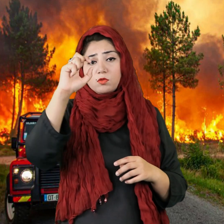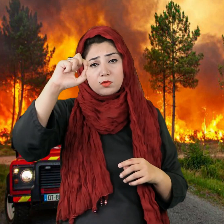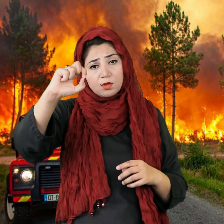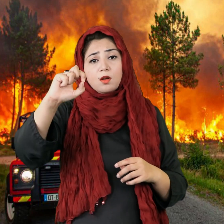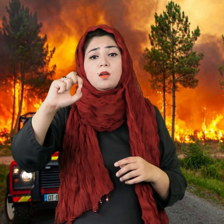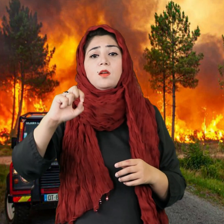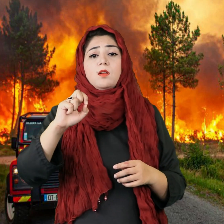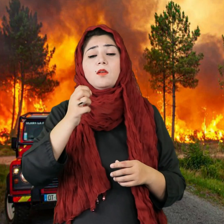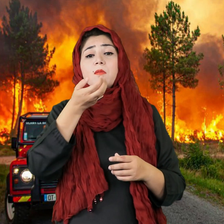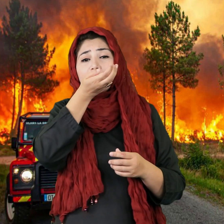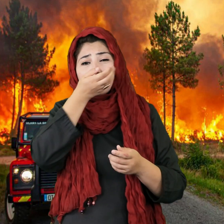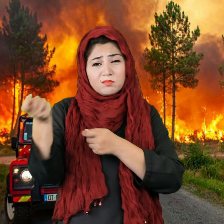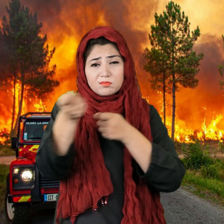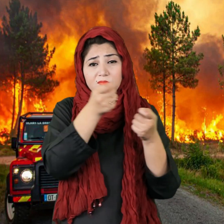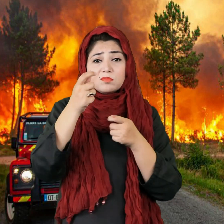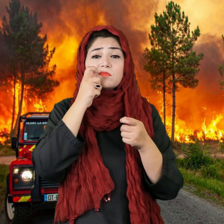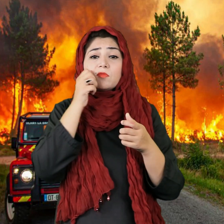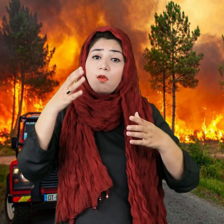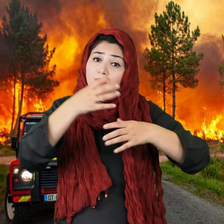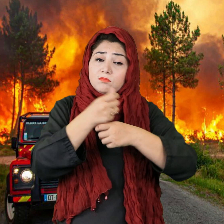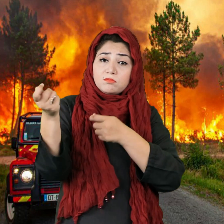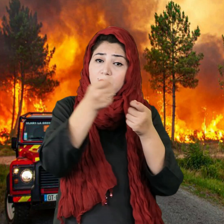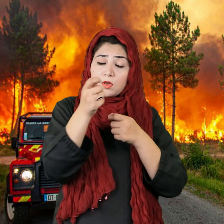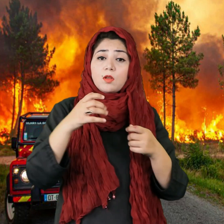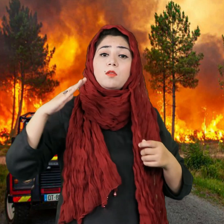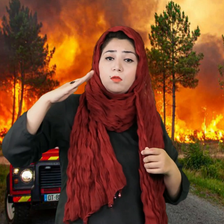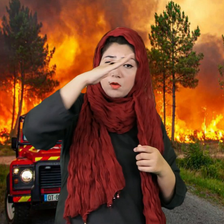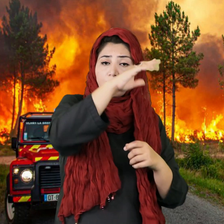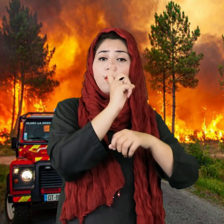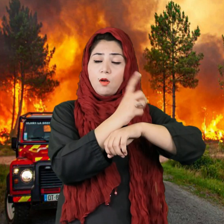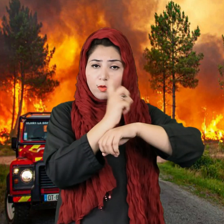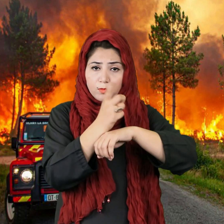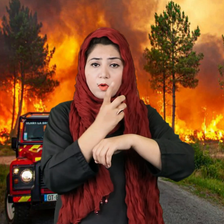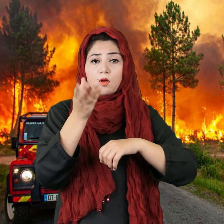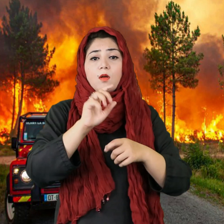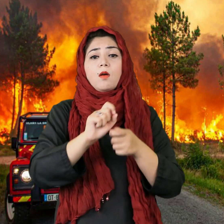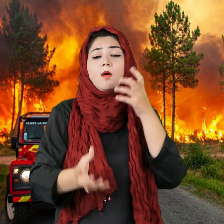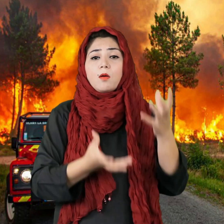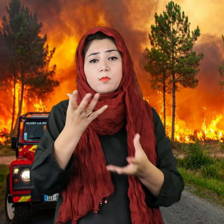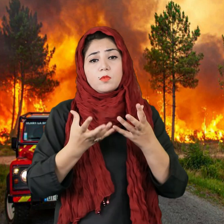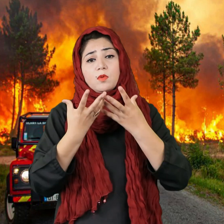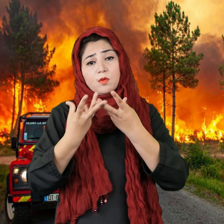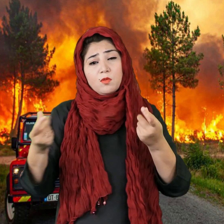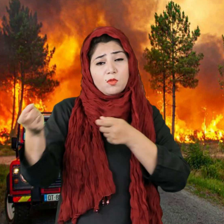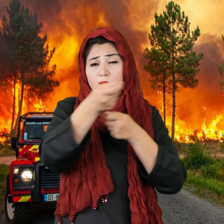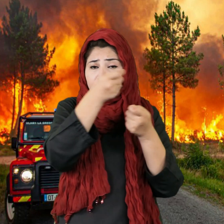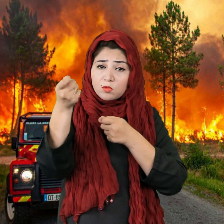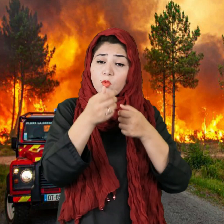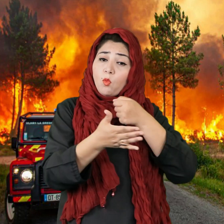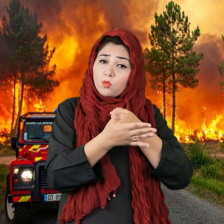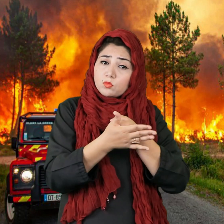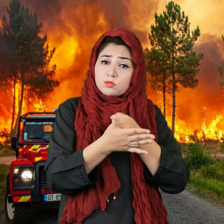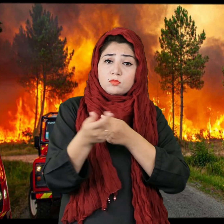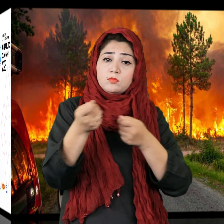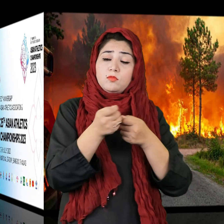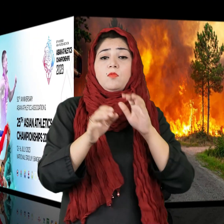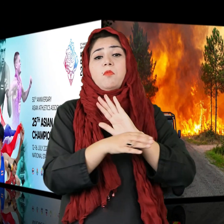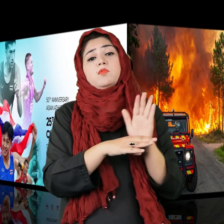Three hundred sixty firefighters, aircraft, and helicopters are battling the blaze.